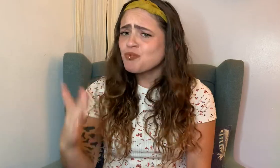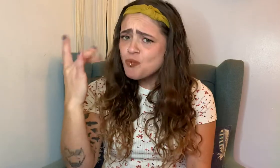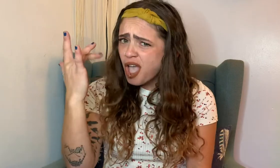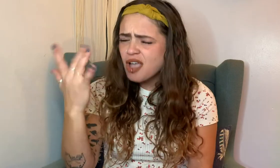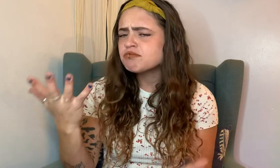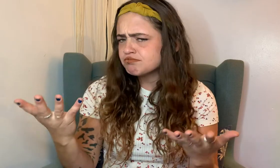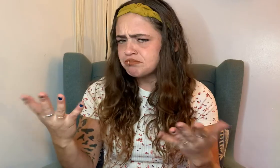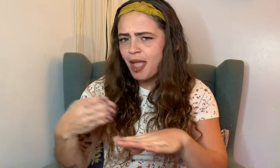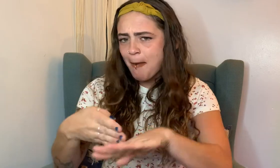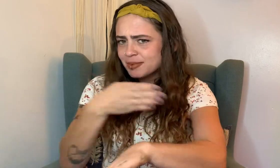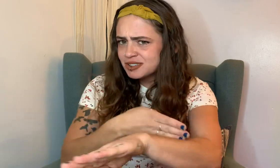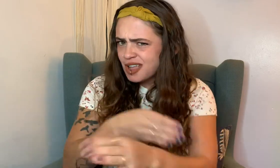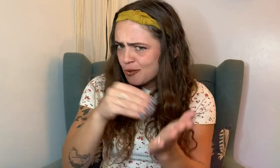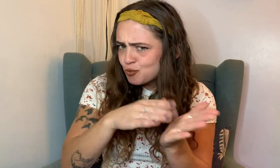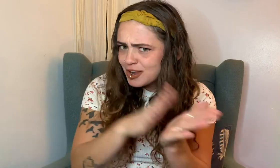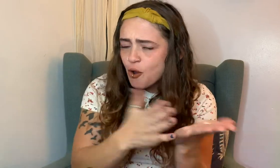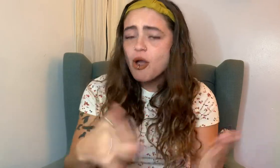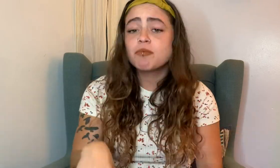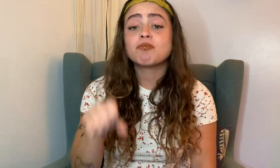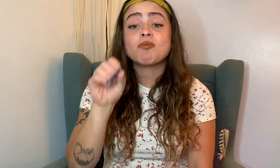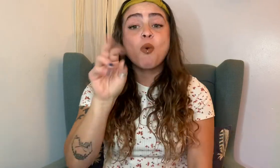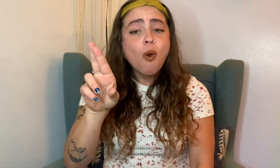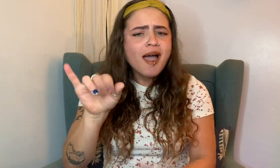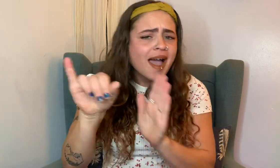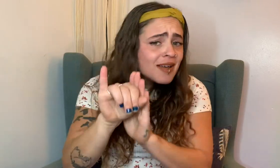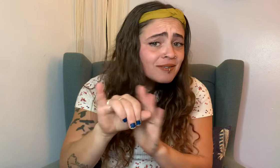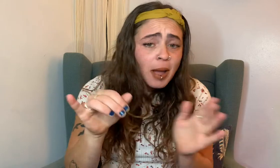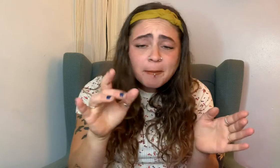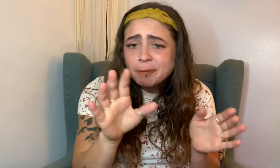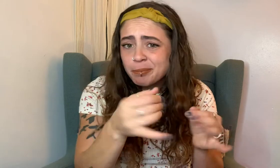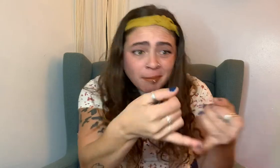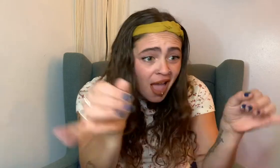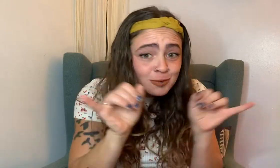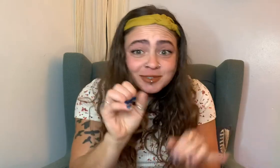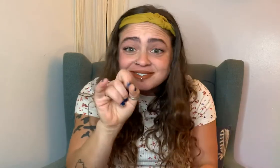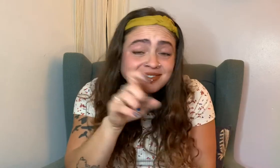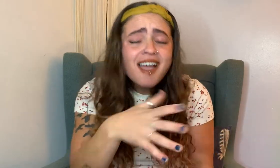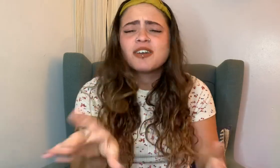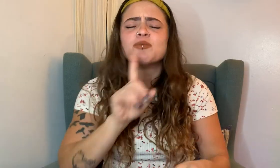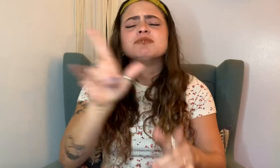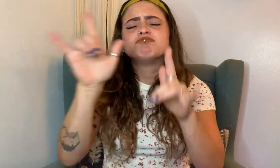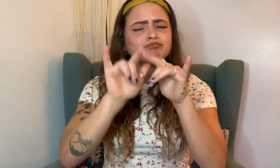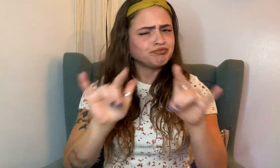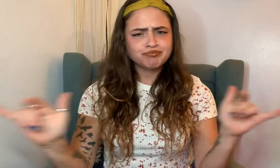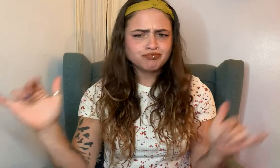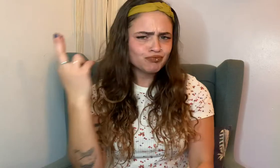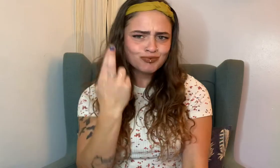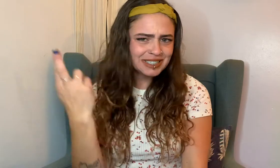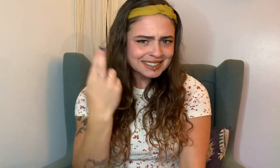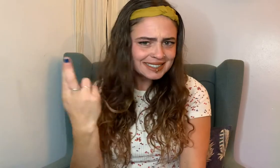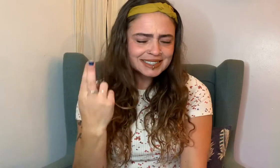this can be anything from updating the archaeological record, or to identify the boundary of an archaeological site, etc.